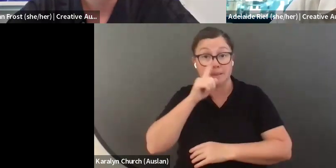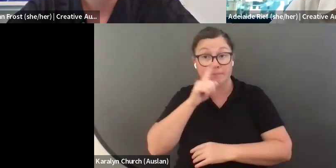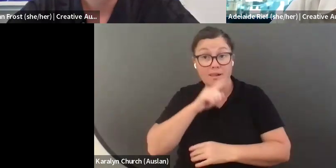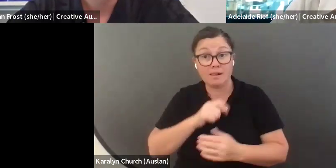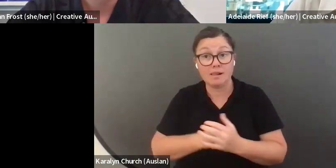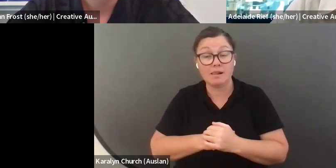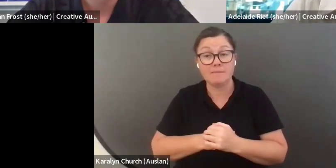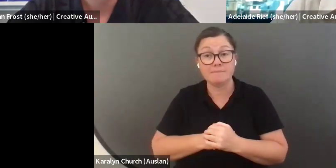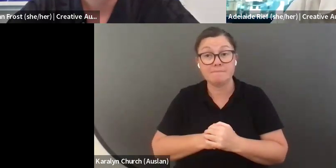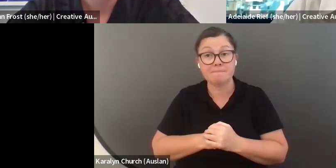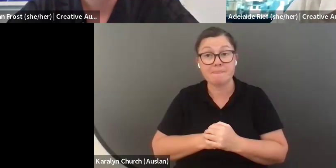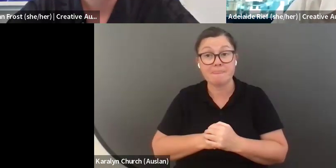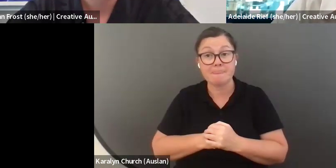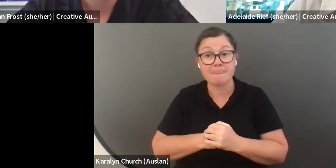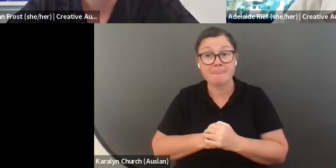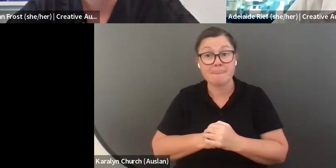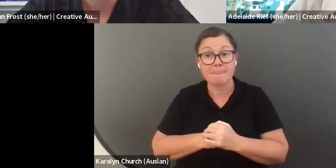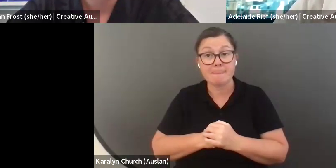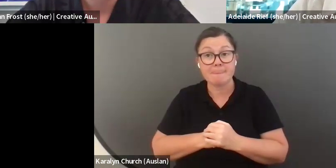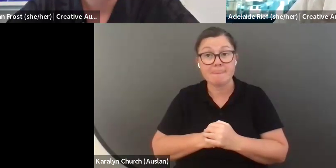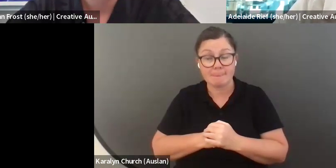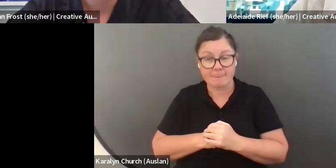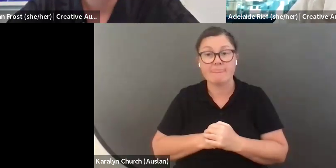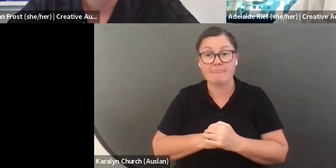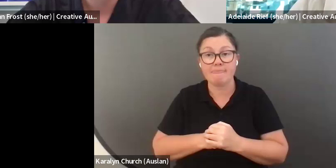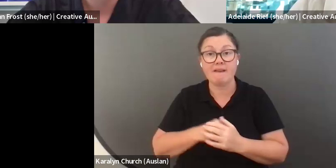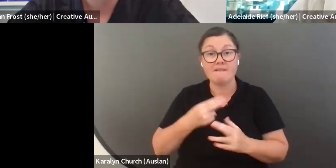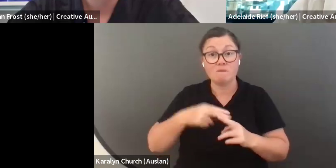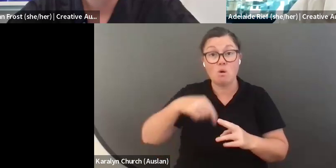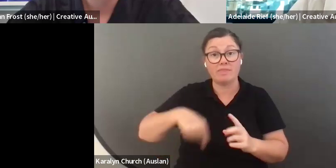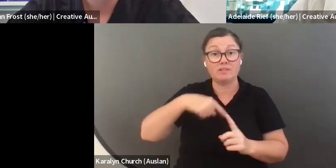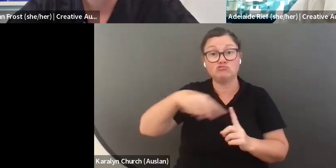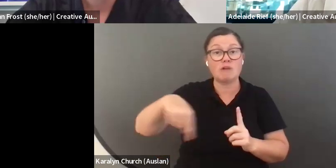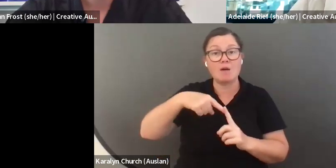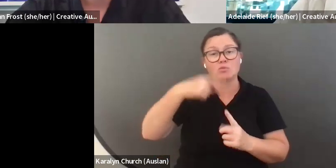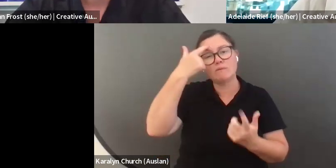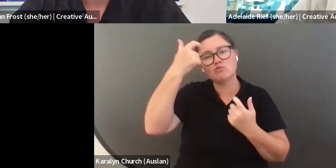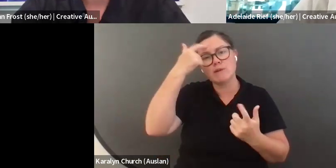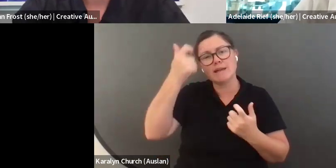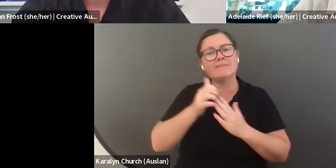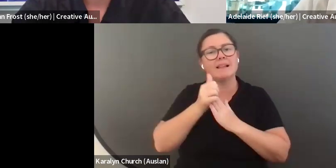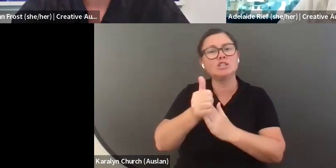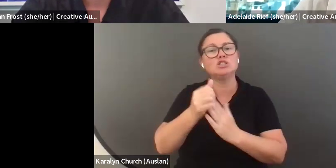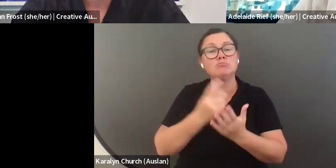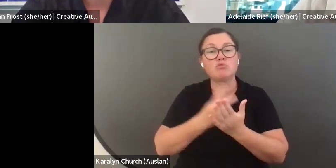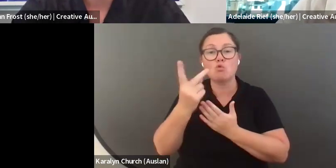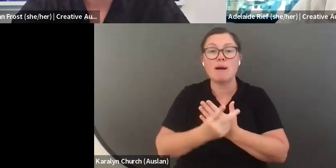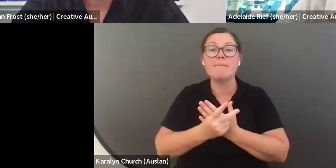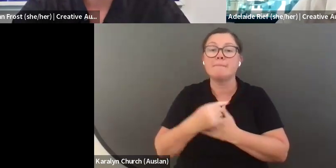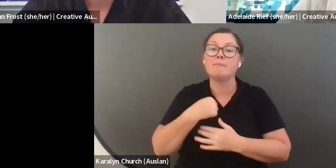And this is because for this particular round of the creative leadership program, we have a focus on